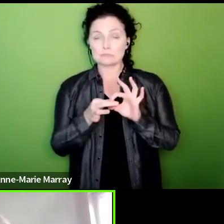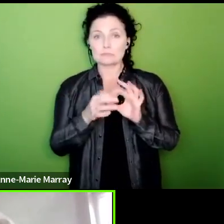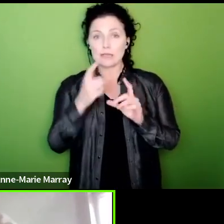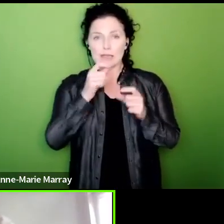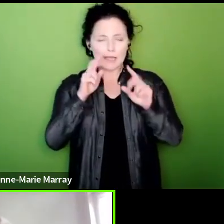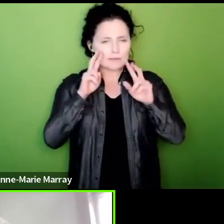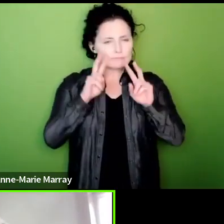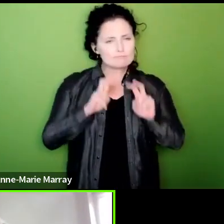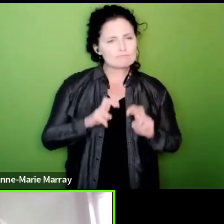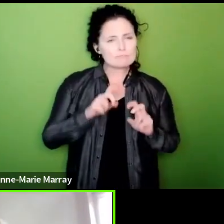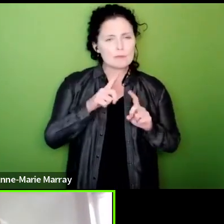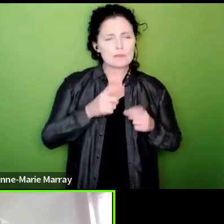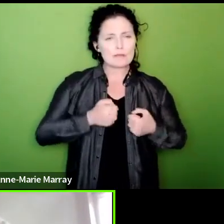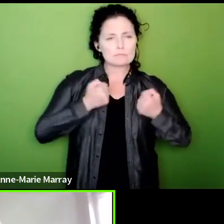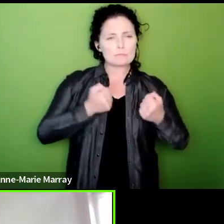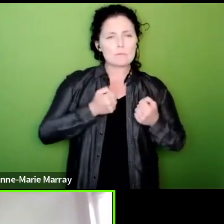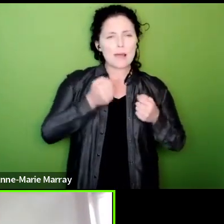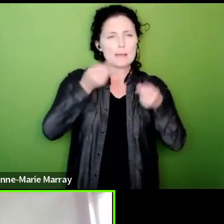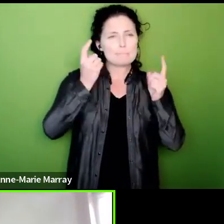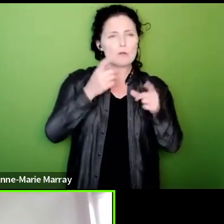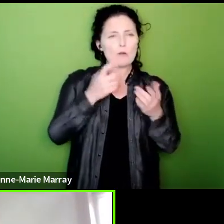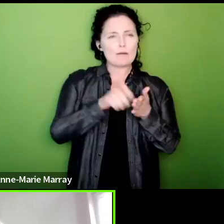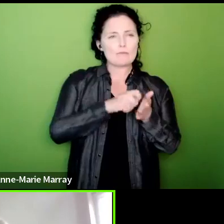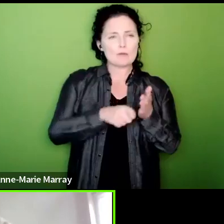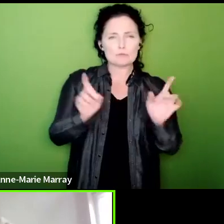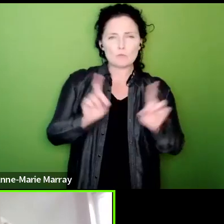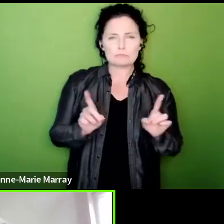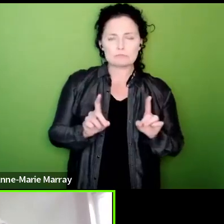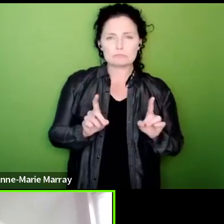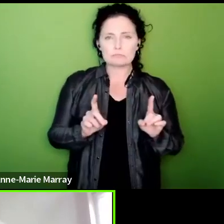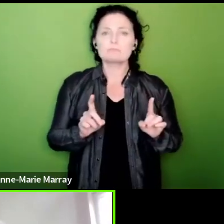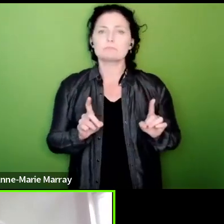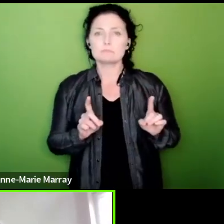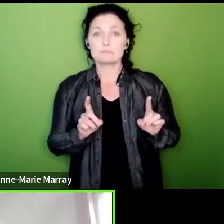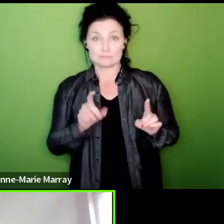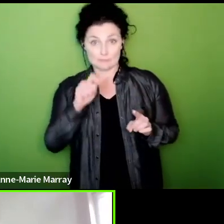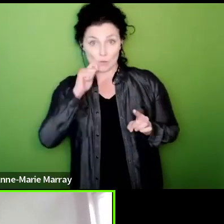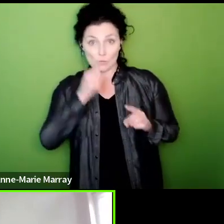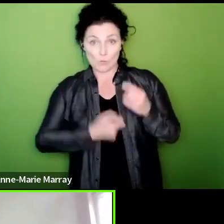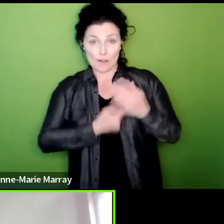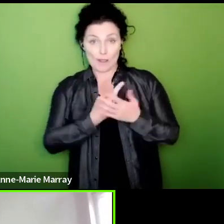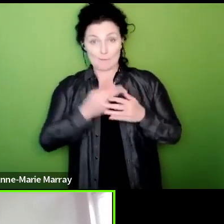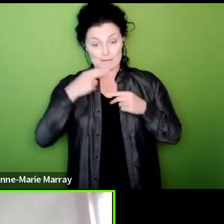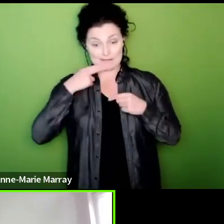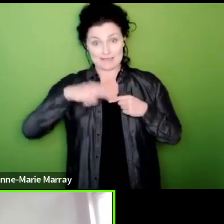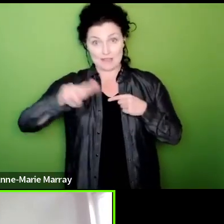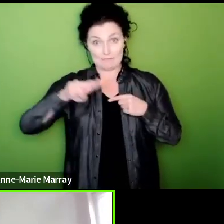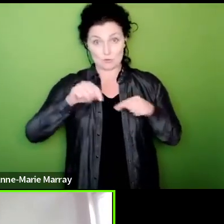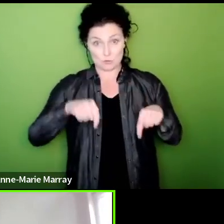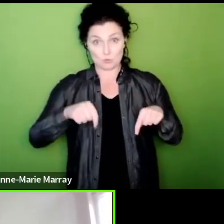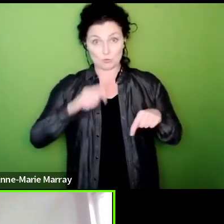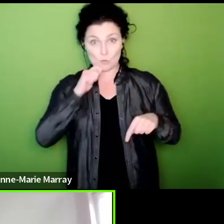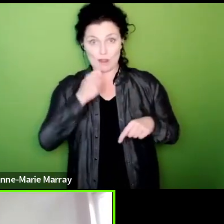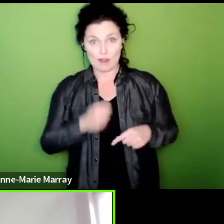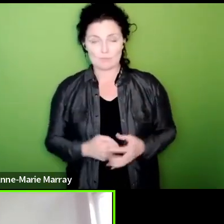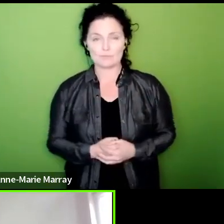employer has voted and that will all happen during the afternoon there will be a press conference